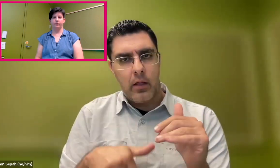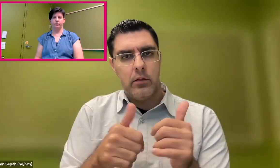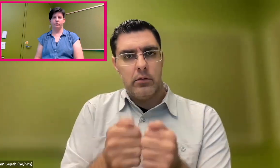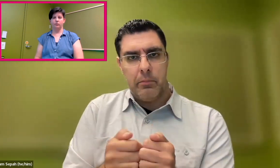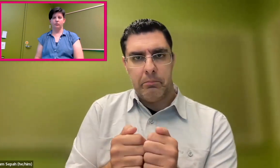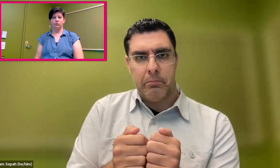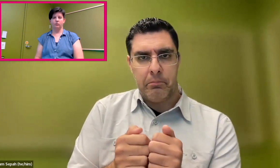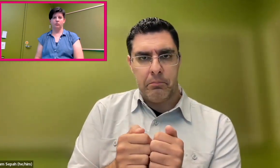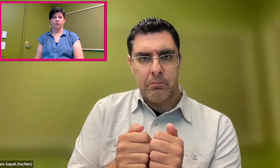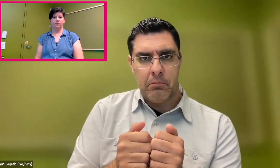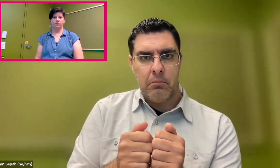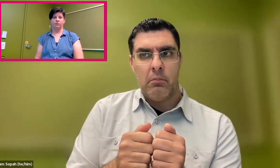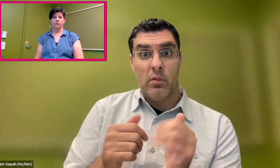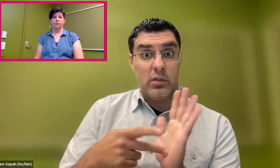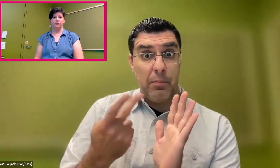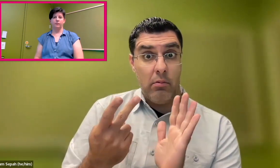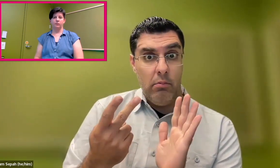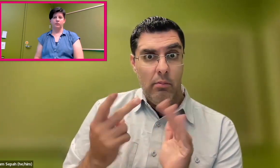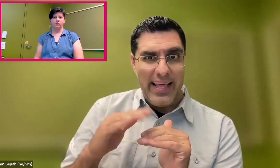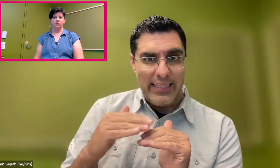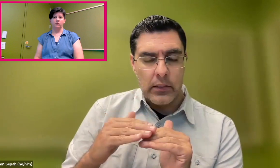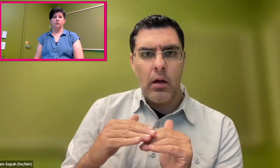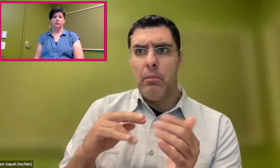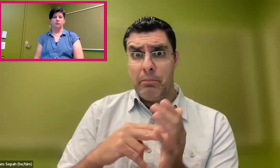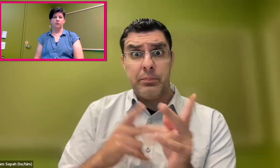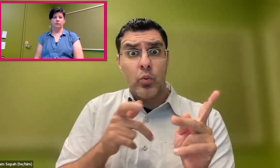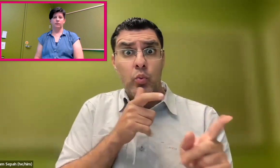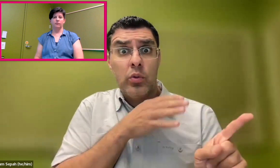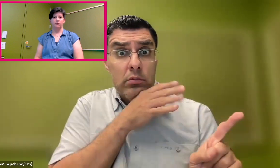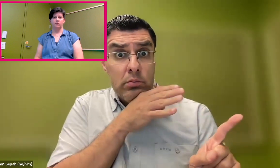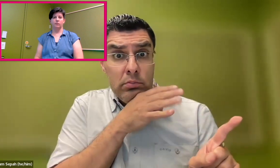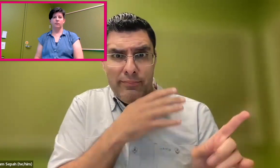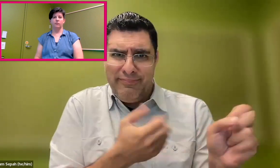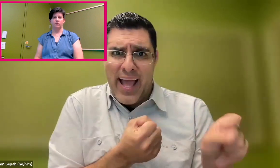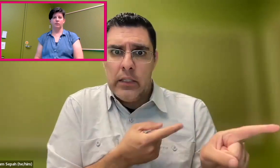it's actually two times faster than texting on a phone, at least.